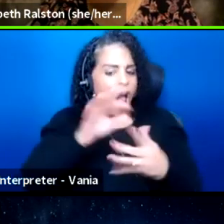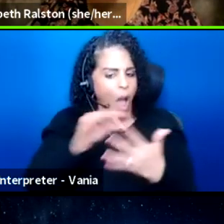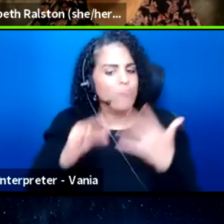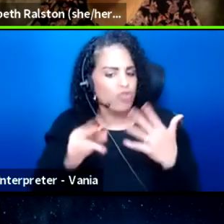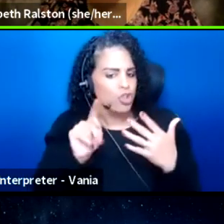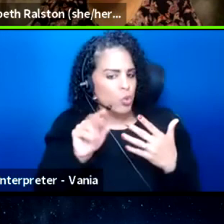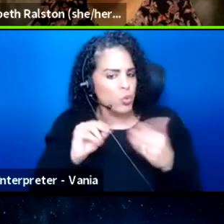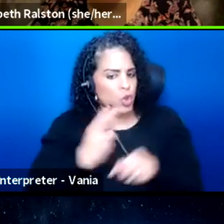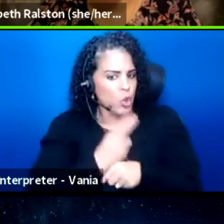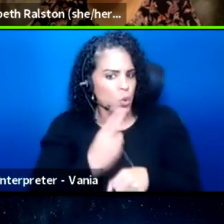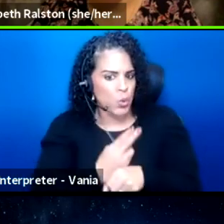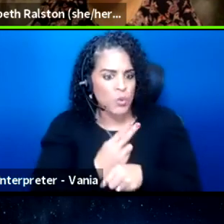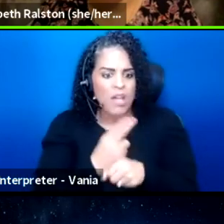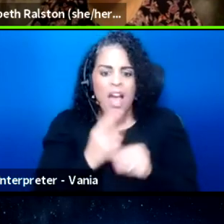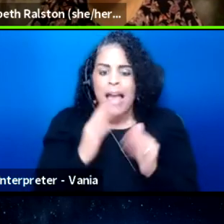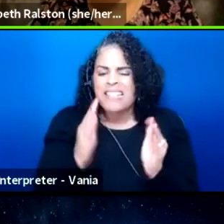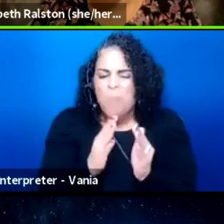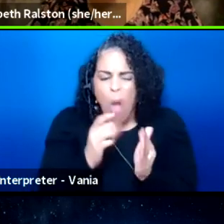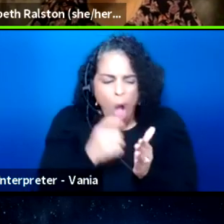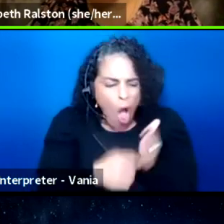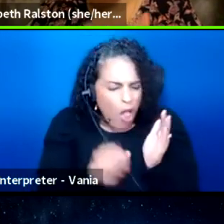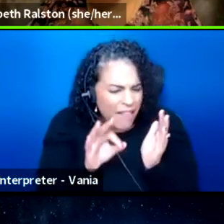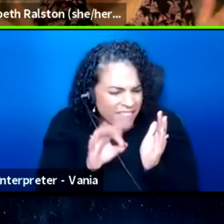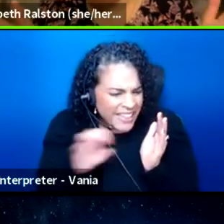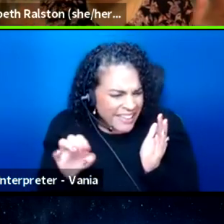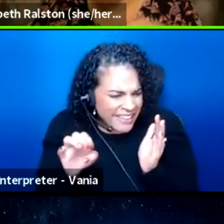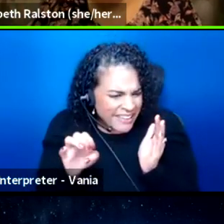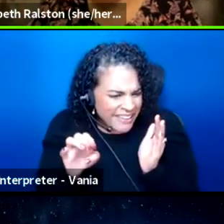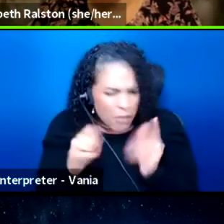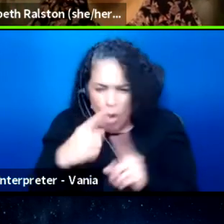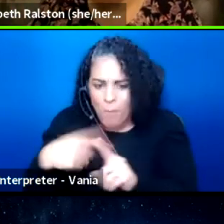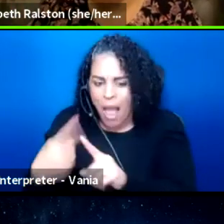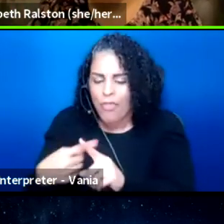It's a small fee per month, cheaper be purchased by the year